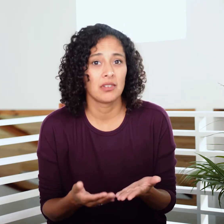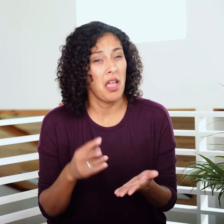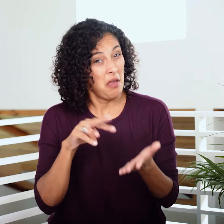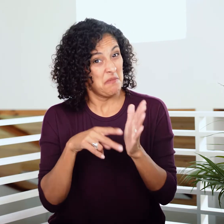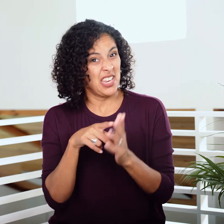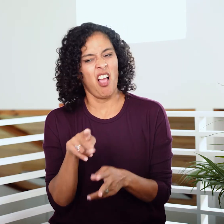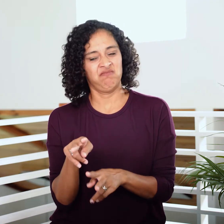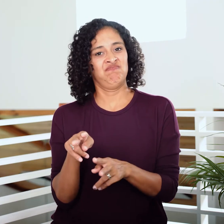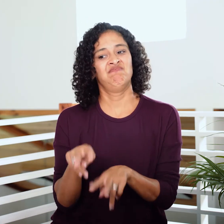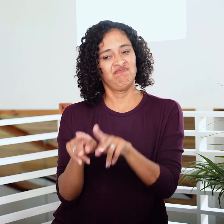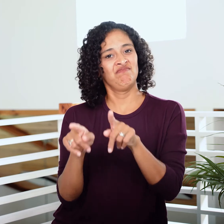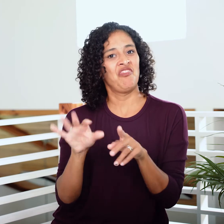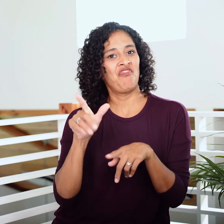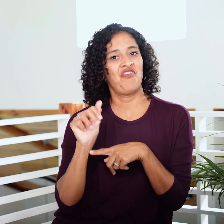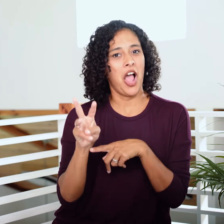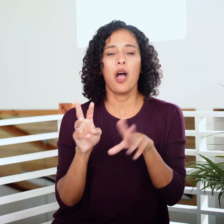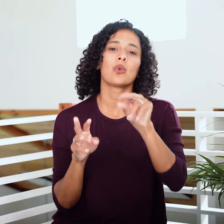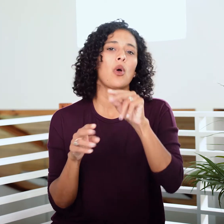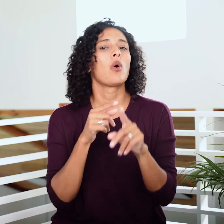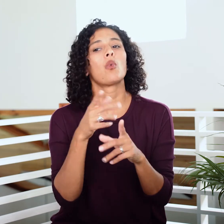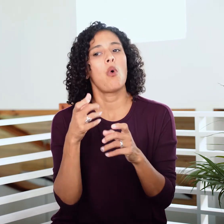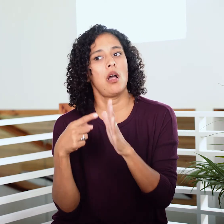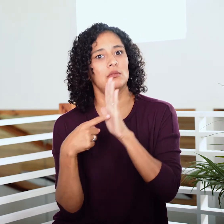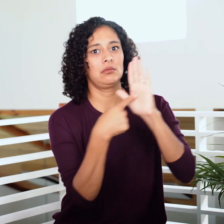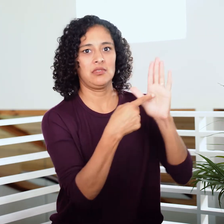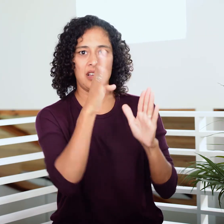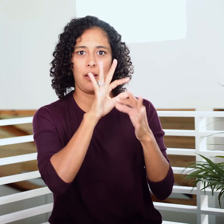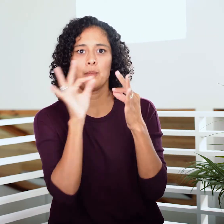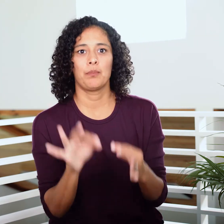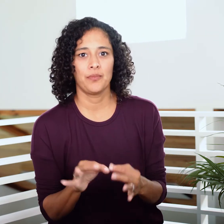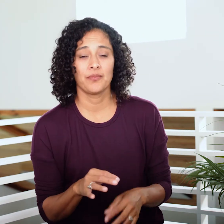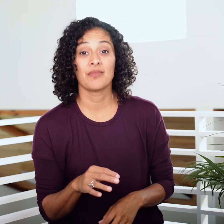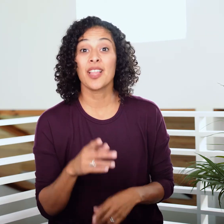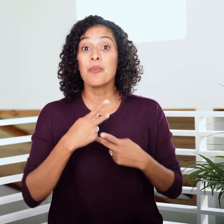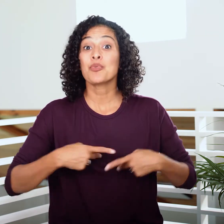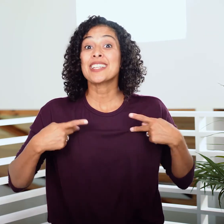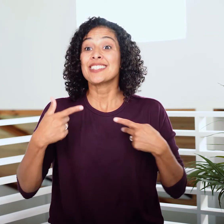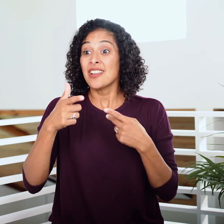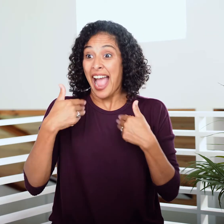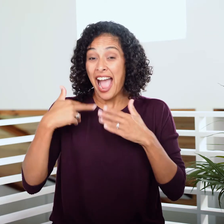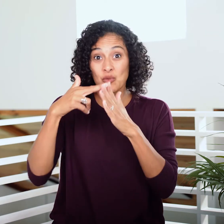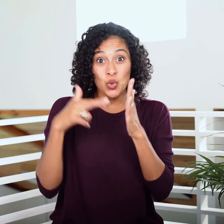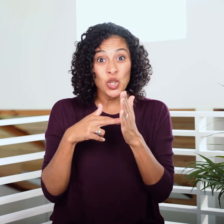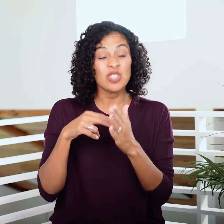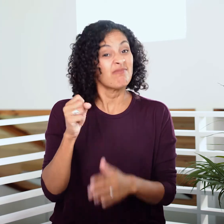This isn’t meant to point out the priests’ flaws but to point out God’s perfection. There are even rules like this for the priests